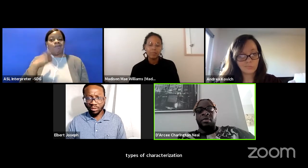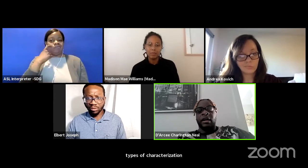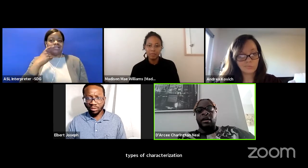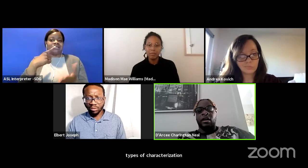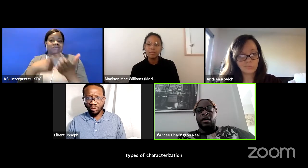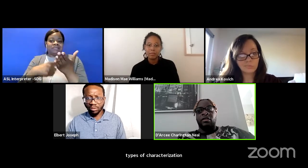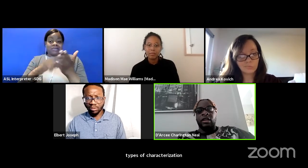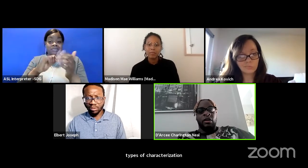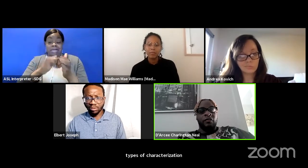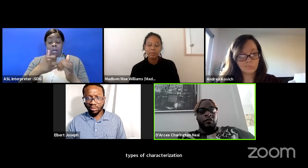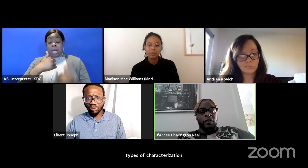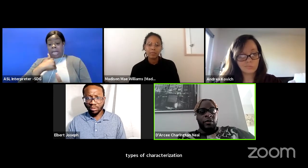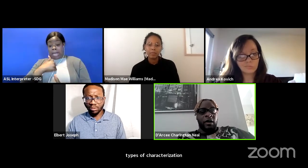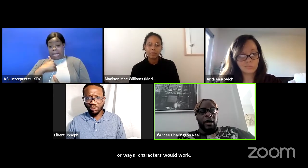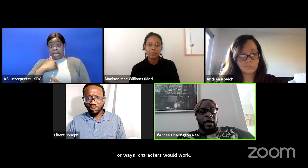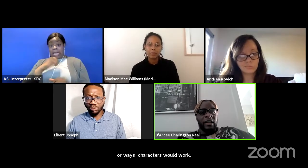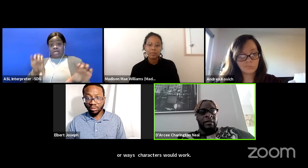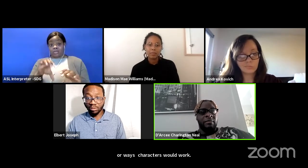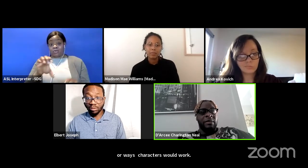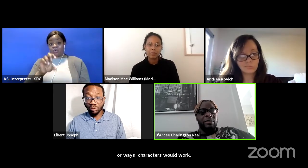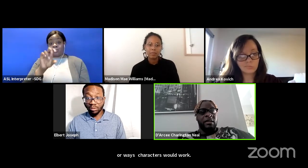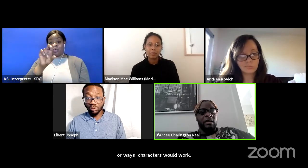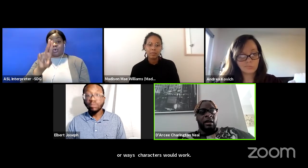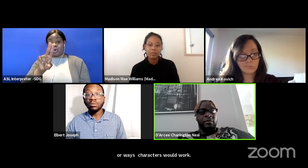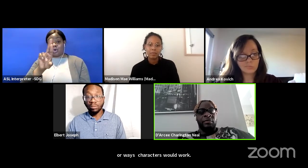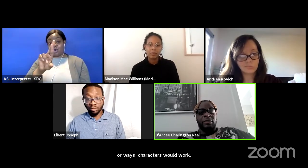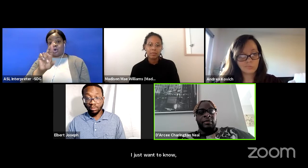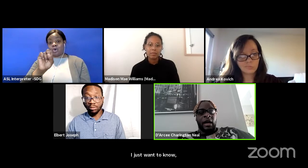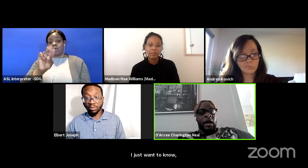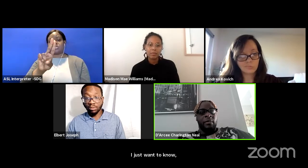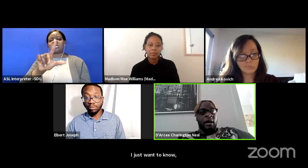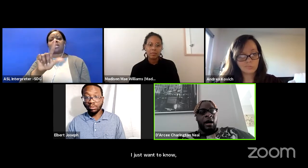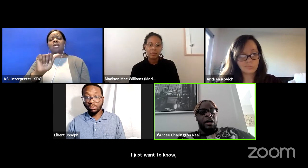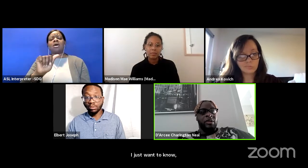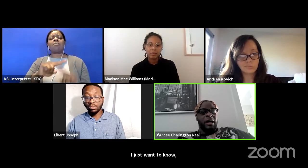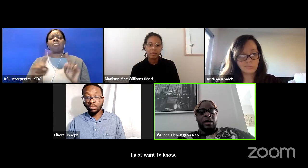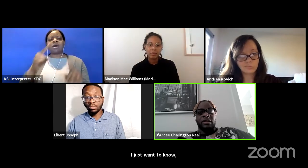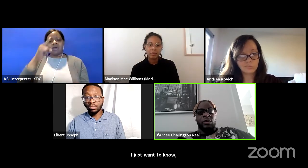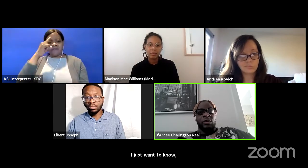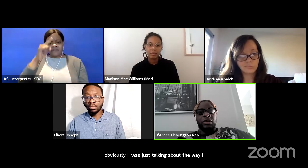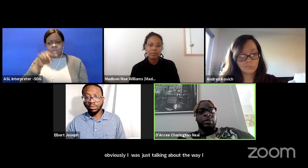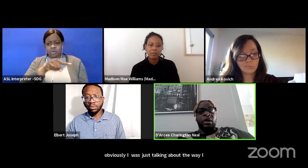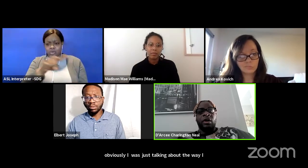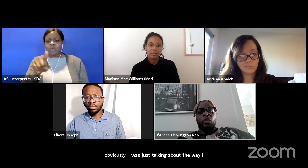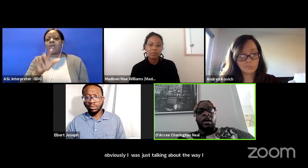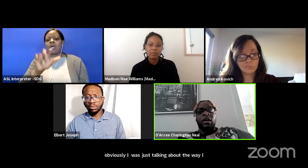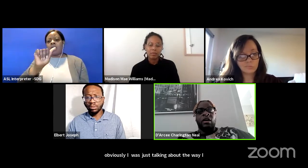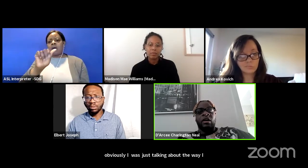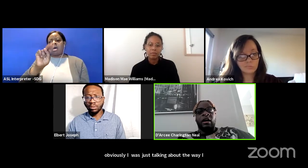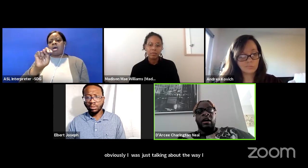But you know for you all, and maybe Andrea, I'll start with you. What